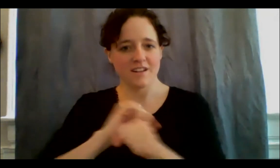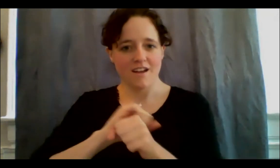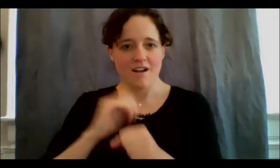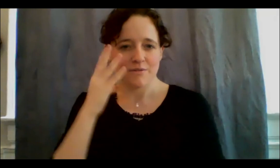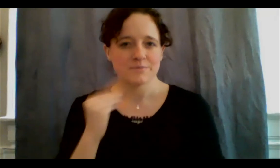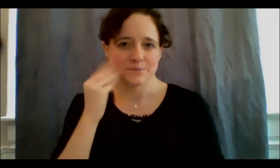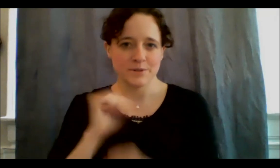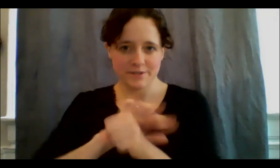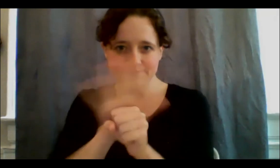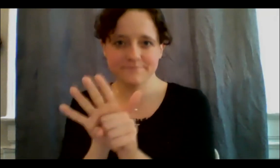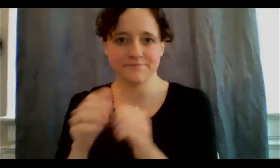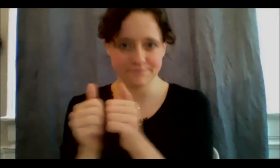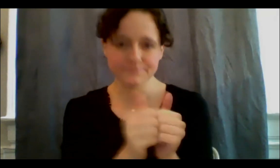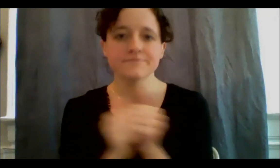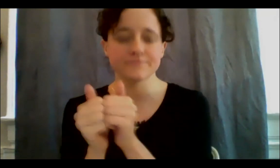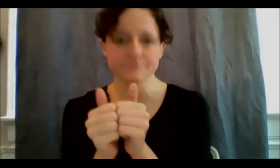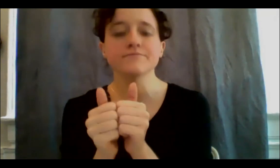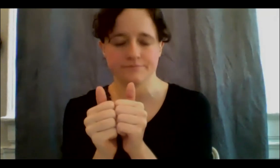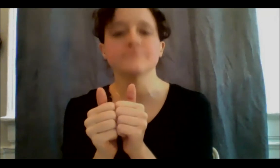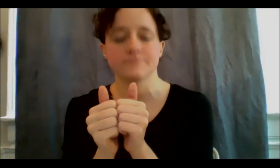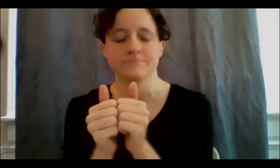of each one of us are different based on our identities and the access to